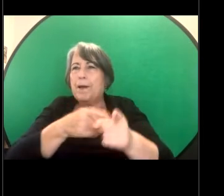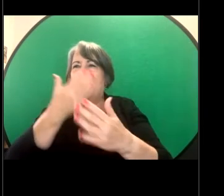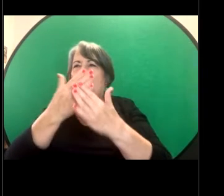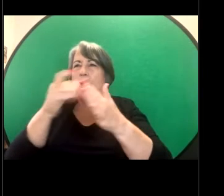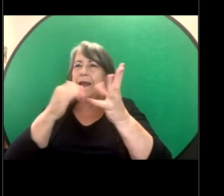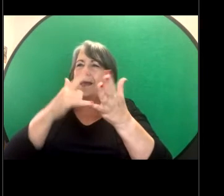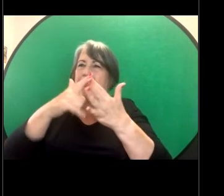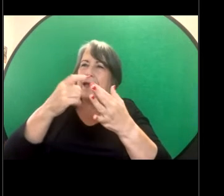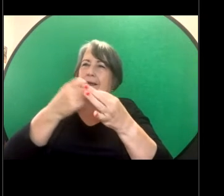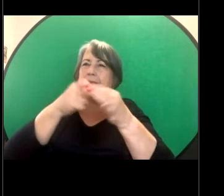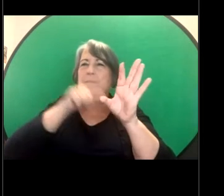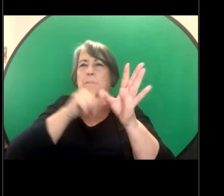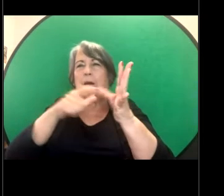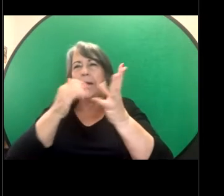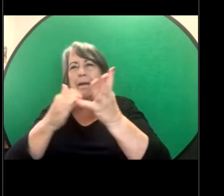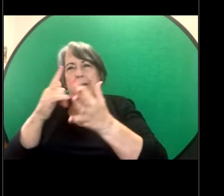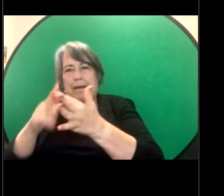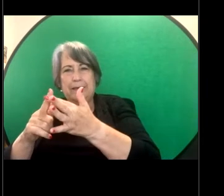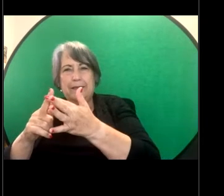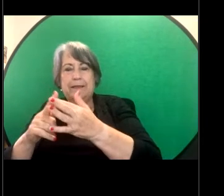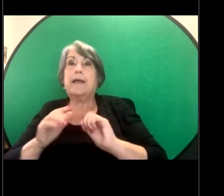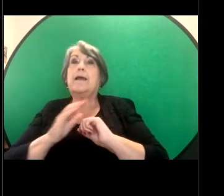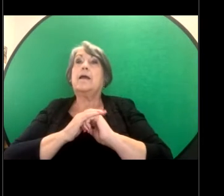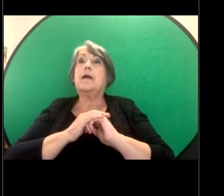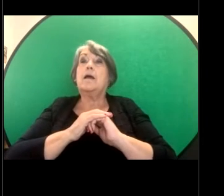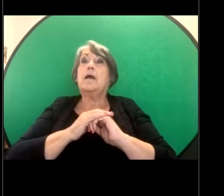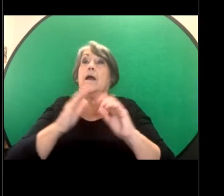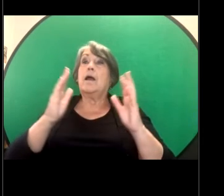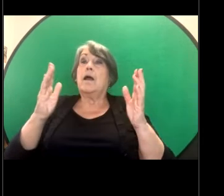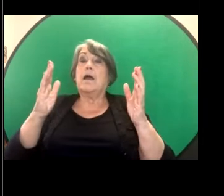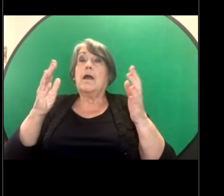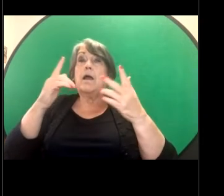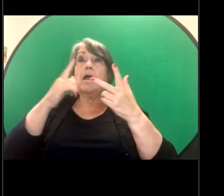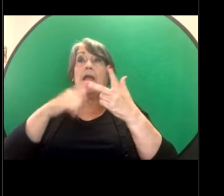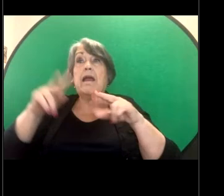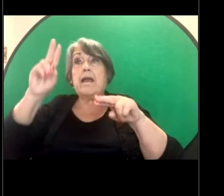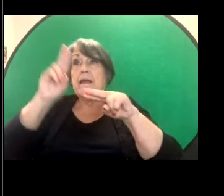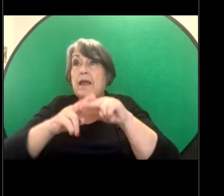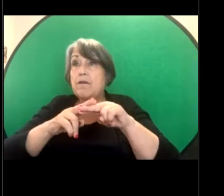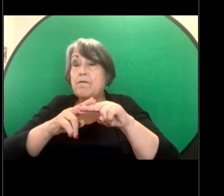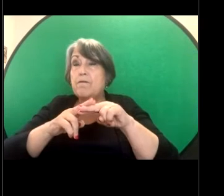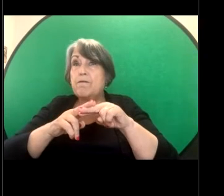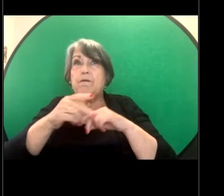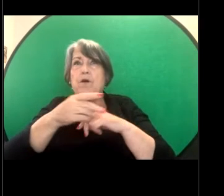If someone would like to, I guess, have a bit of a look around what might be examples